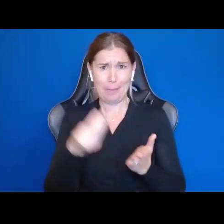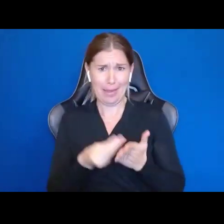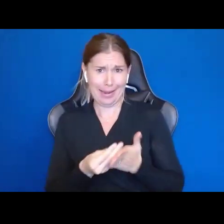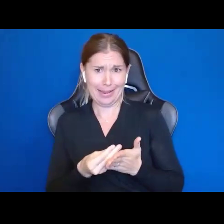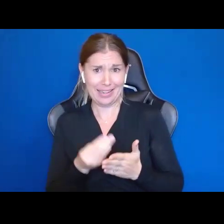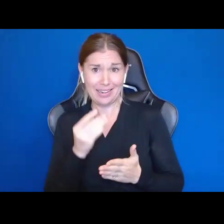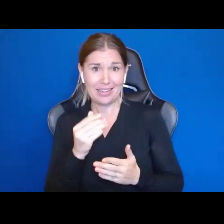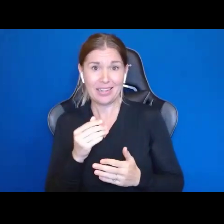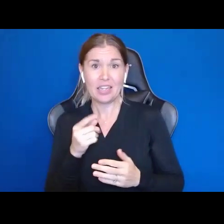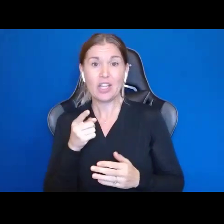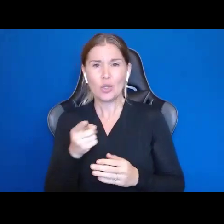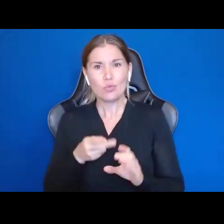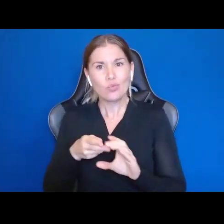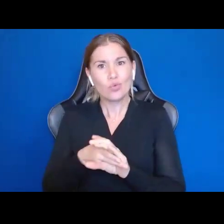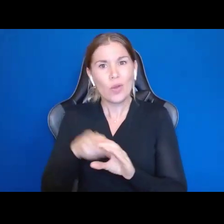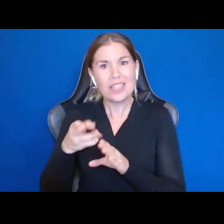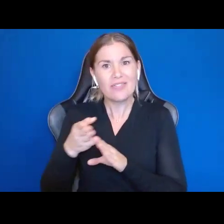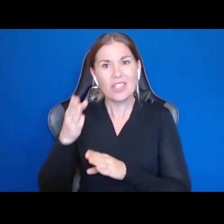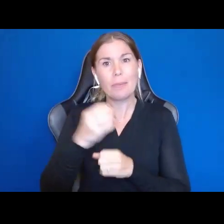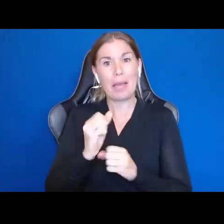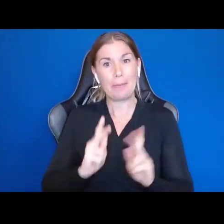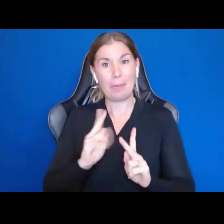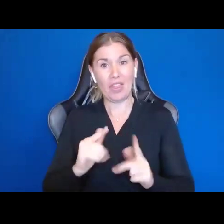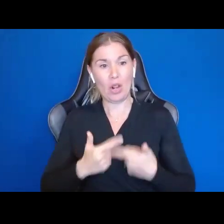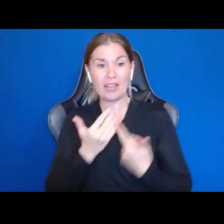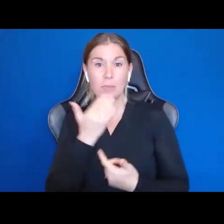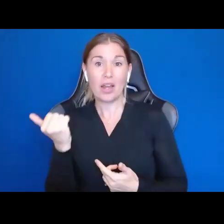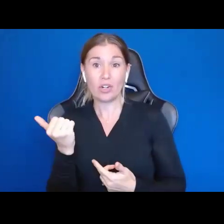you got into it to make people's lives better. If you know self determination makes people's